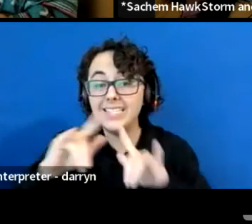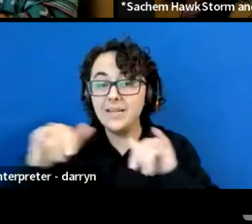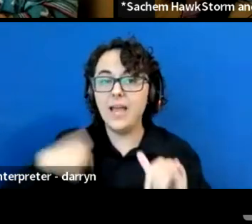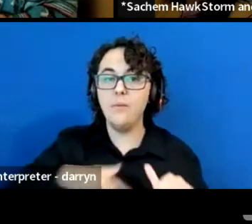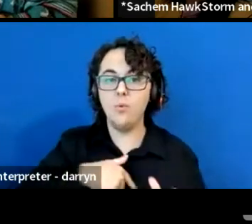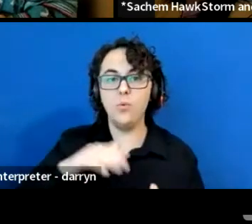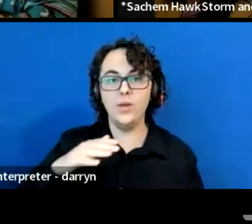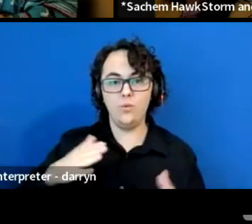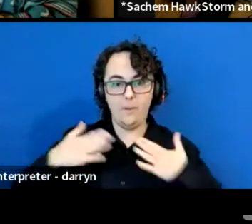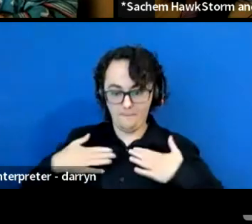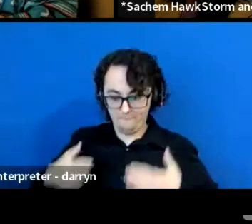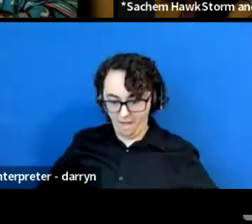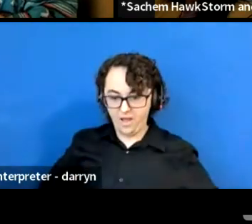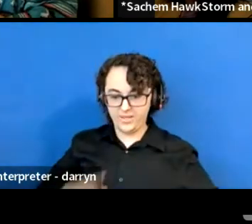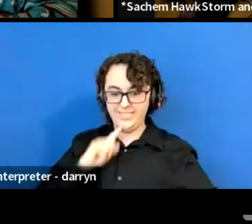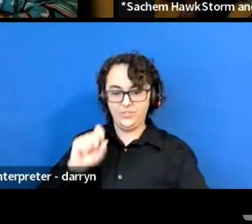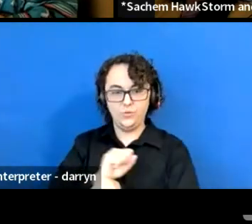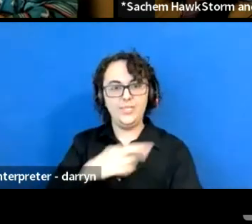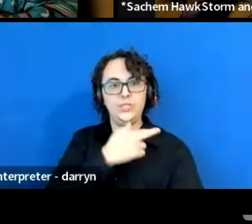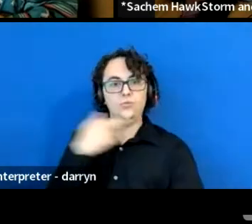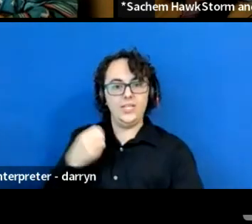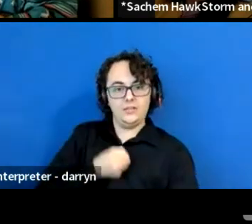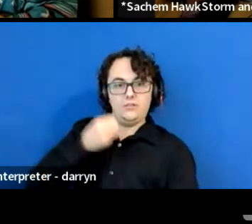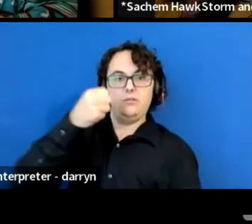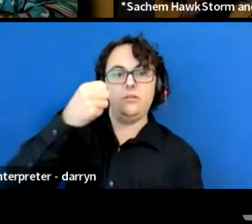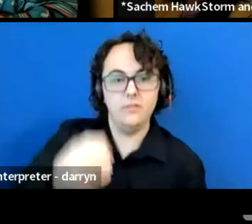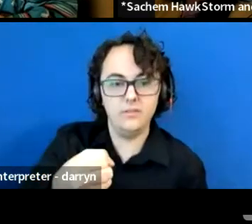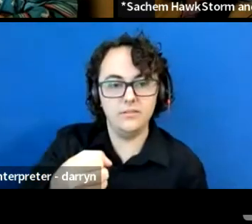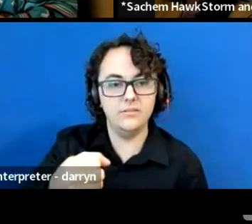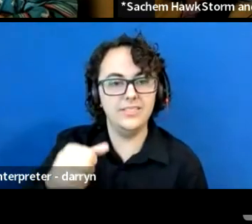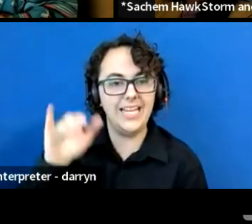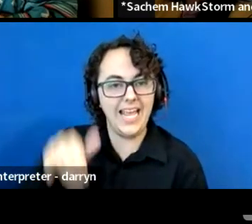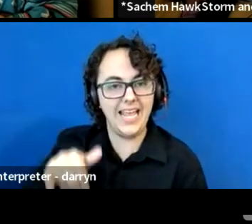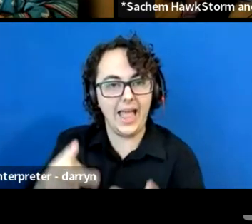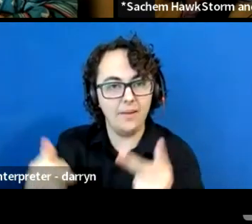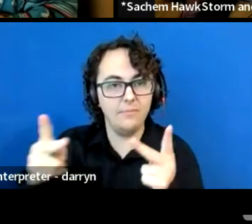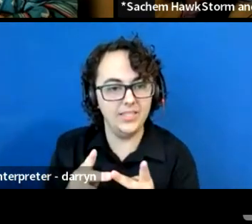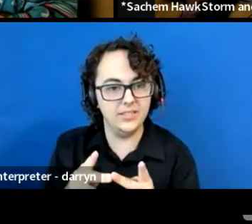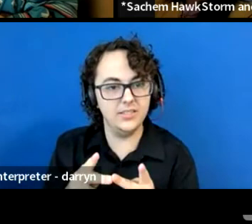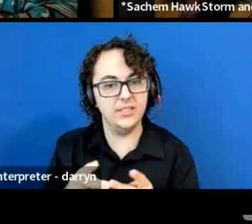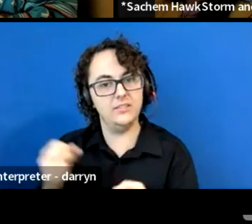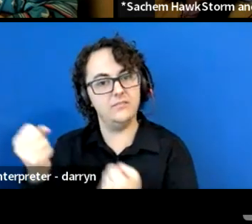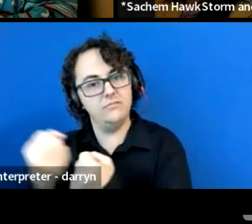And take on some of that risk. And I also can't wait to talk to you about the musical